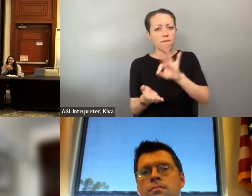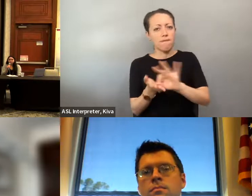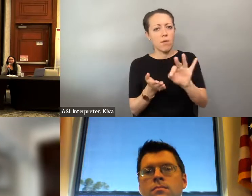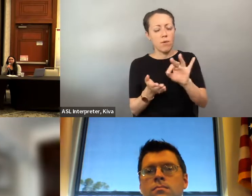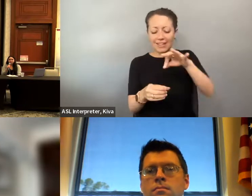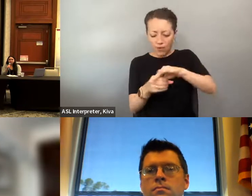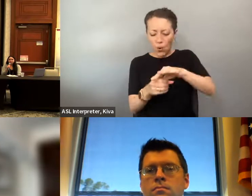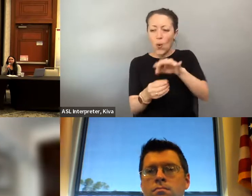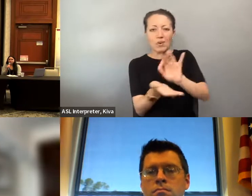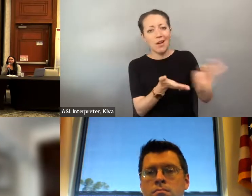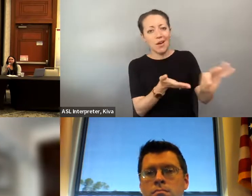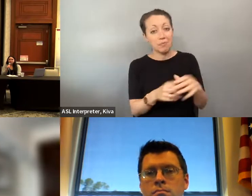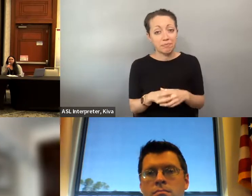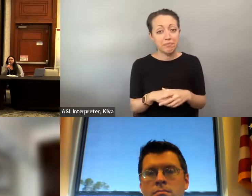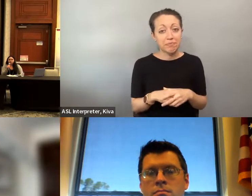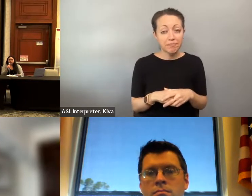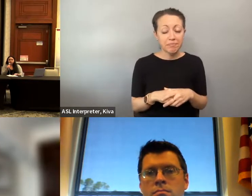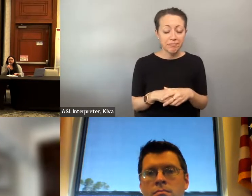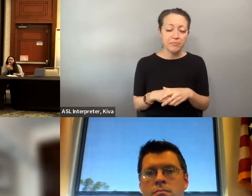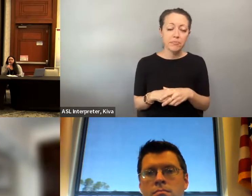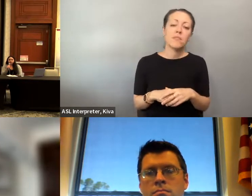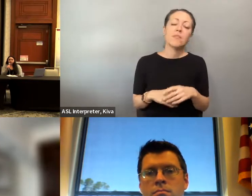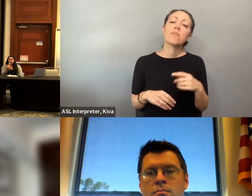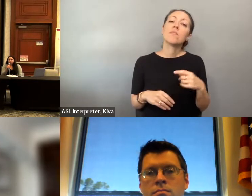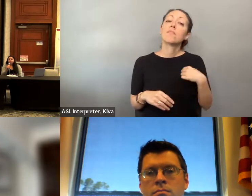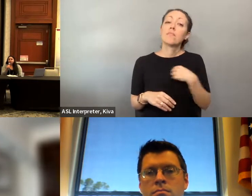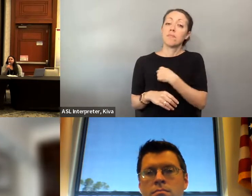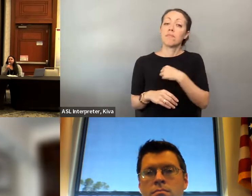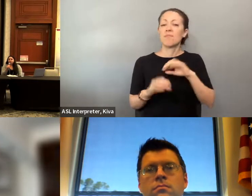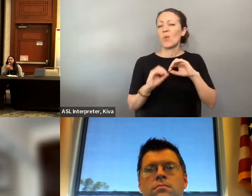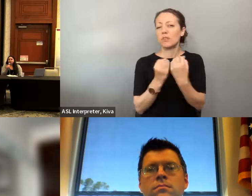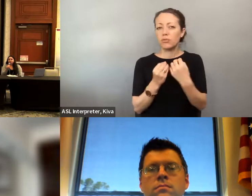these groups of people, and also organizations that work